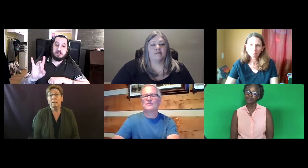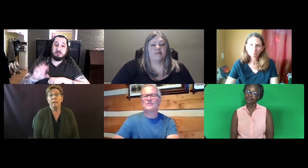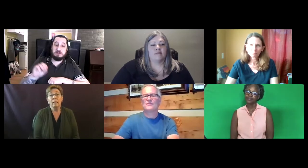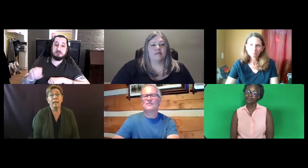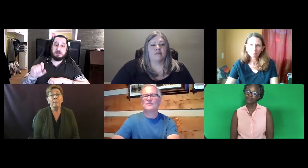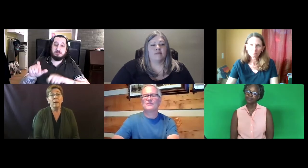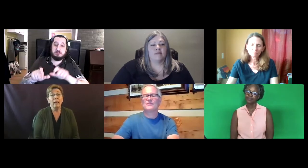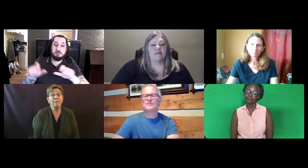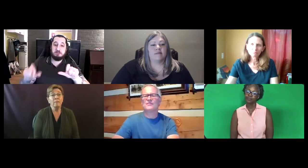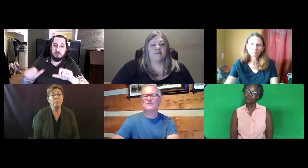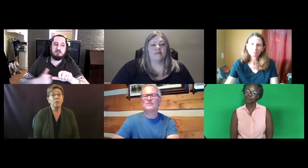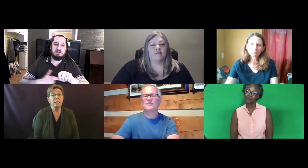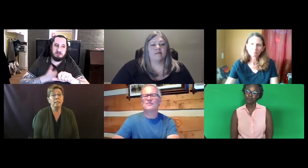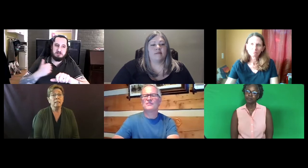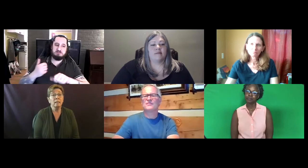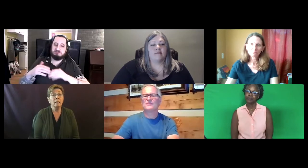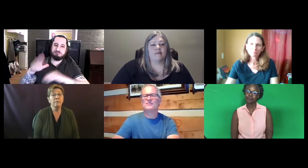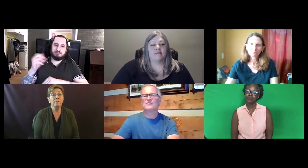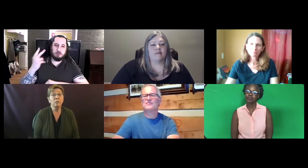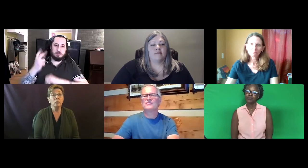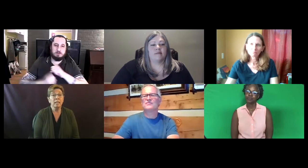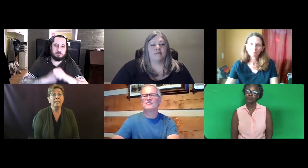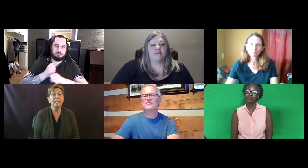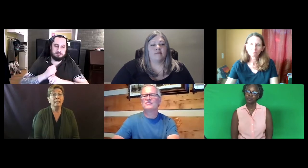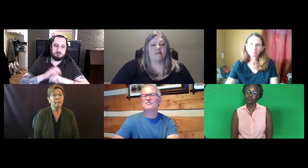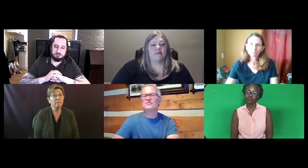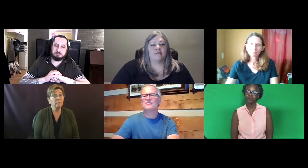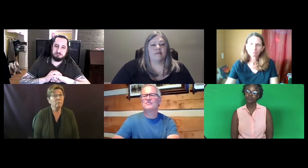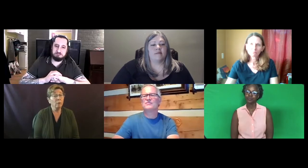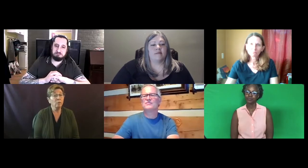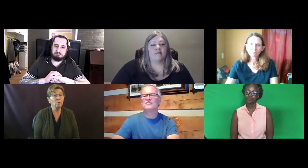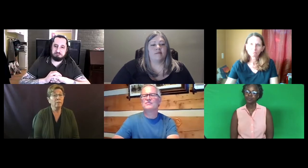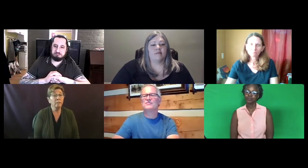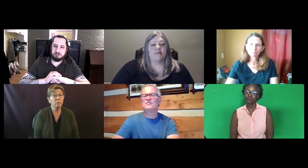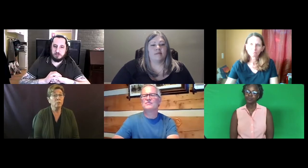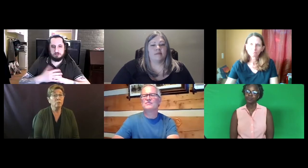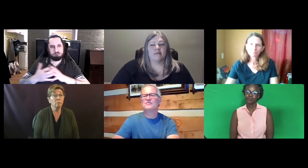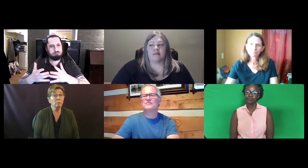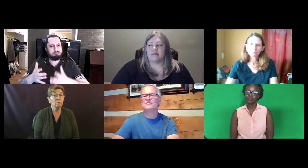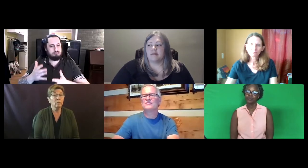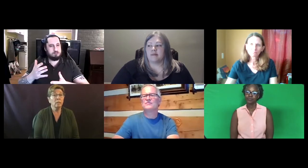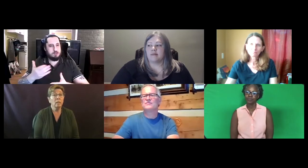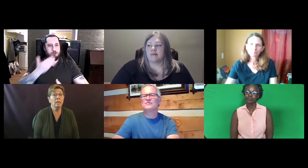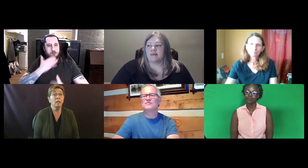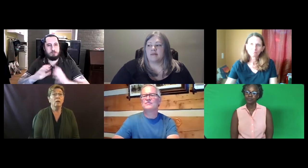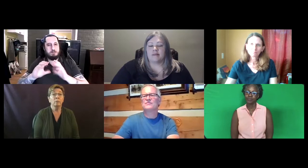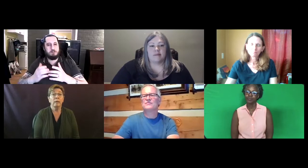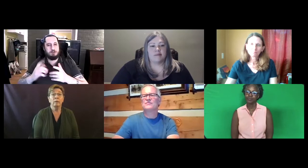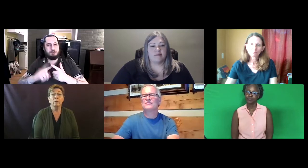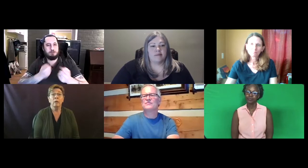And about 85 percent of individuals said they had lived more than 12 years in Colorado,